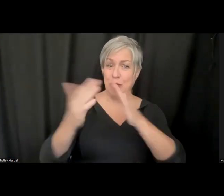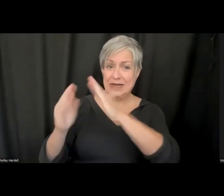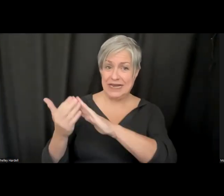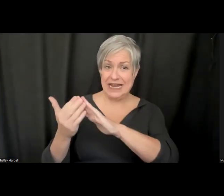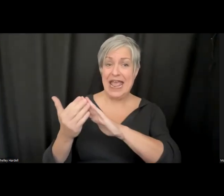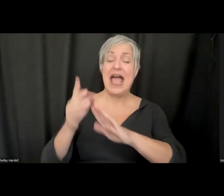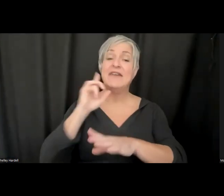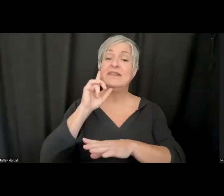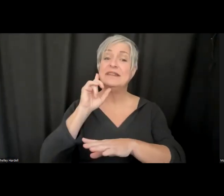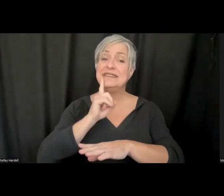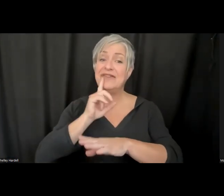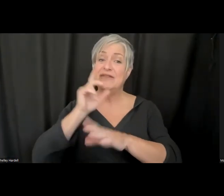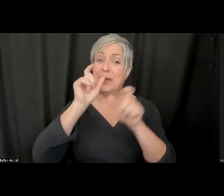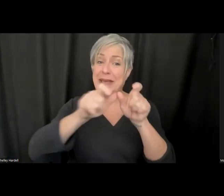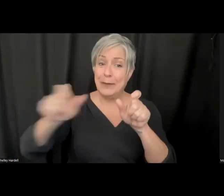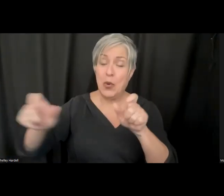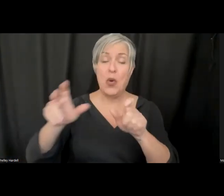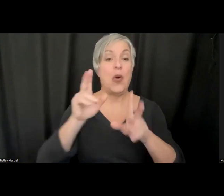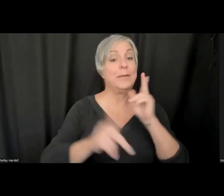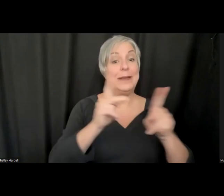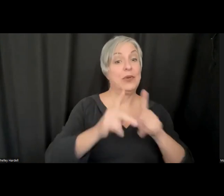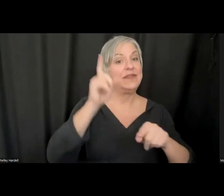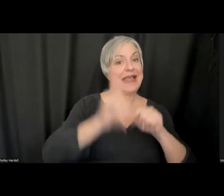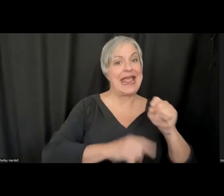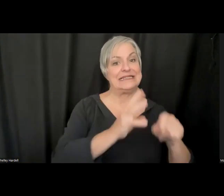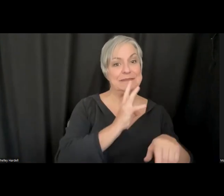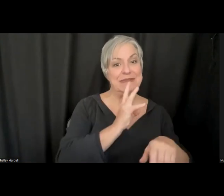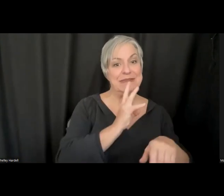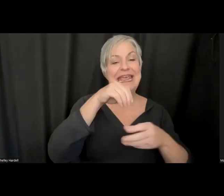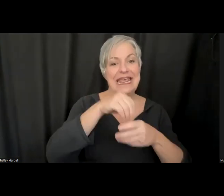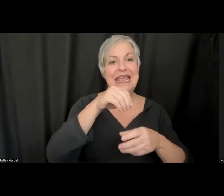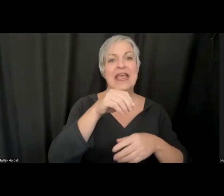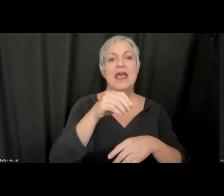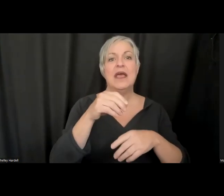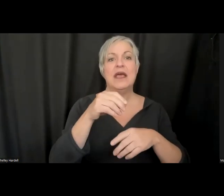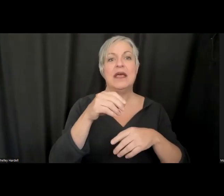and people who can't speak in VR chat, called the experimental